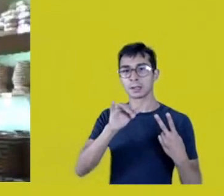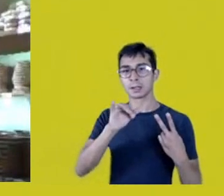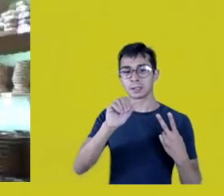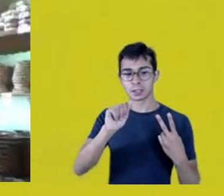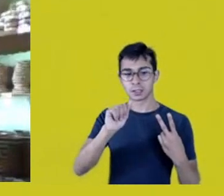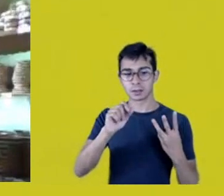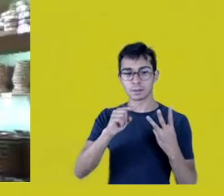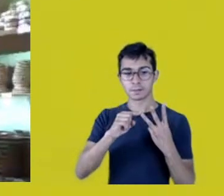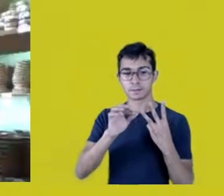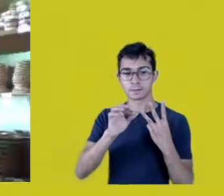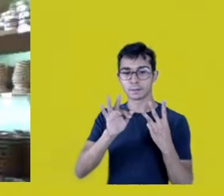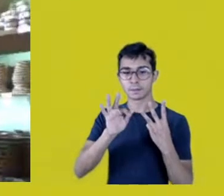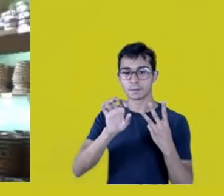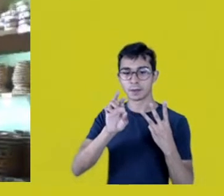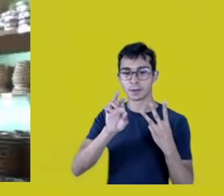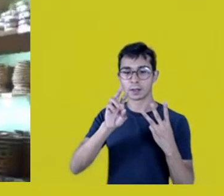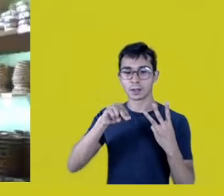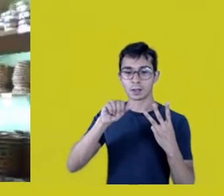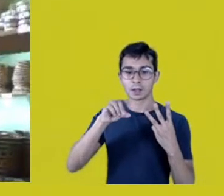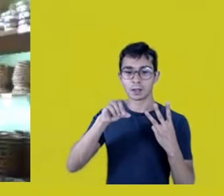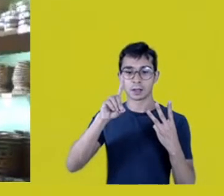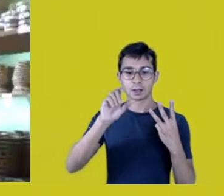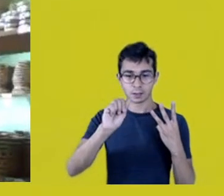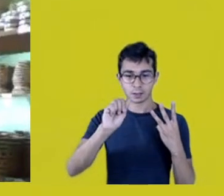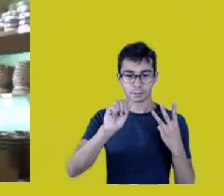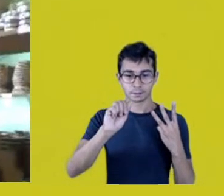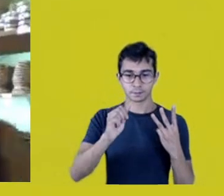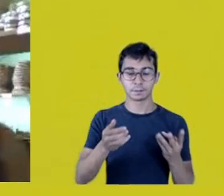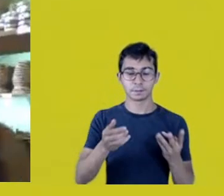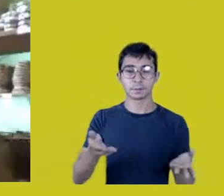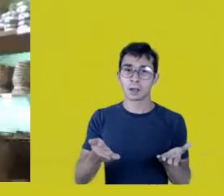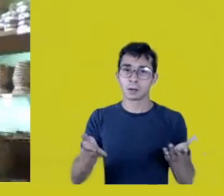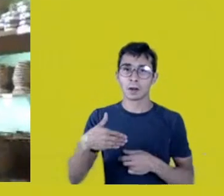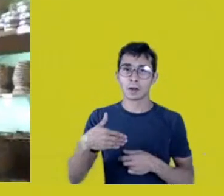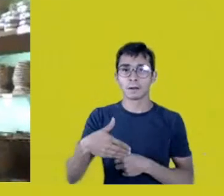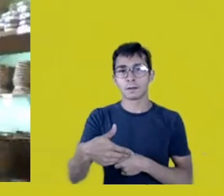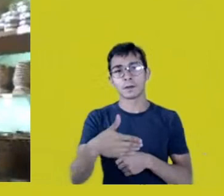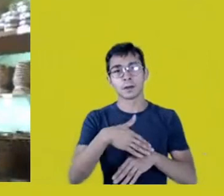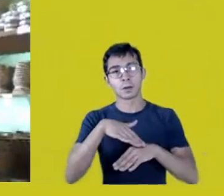I think we can move on to an open talk with other people.